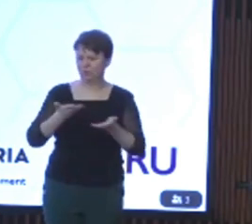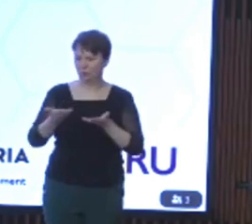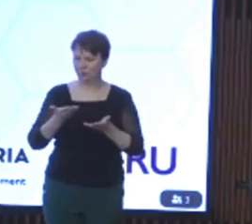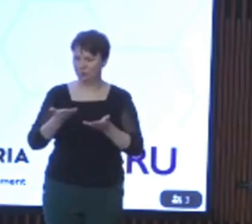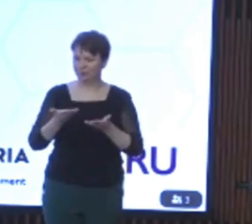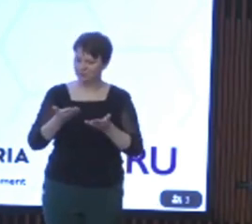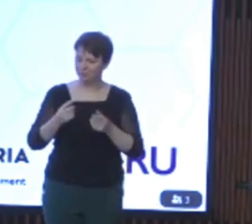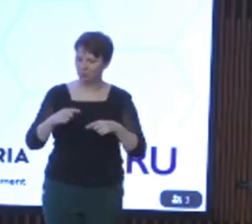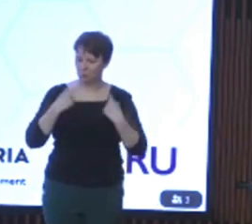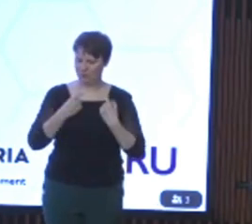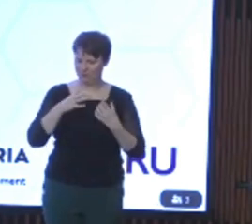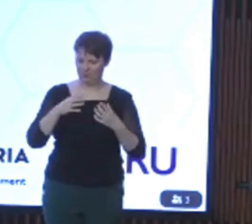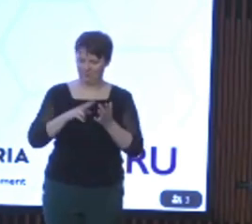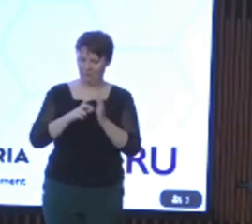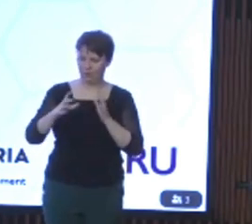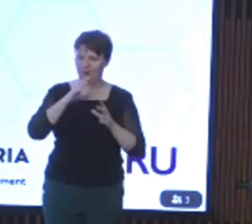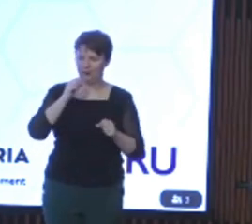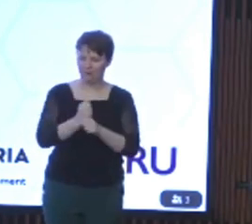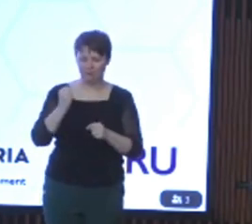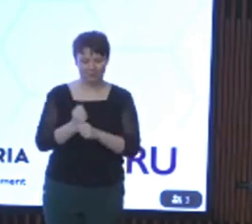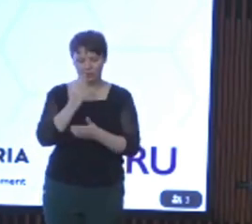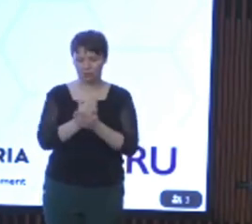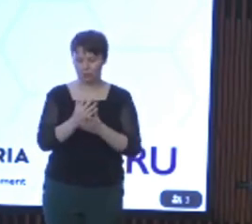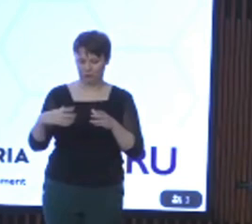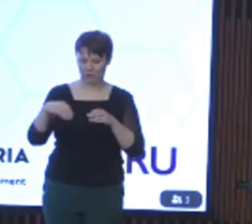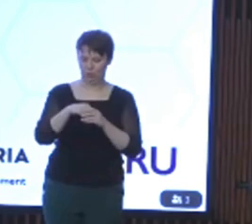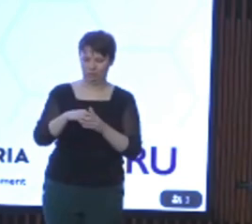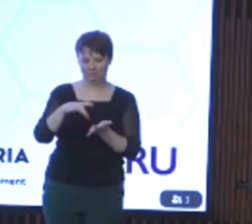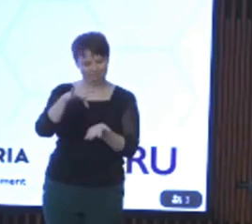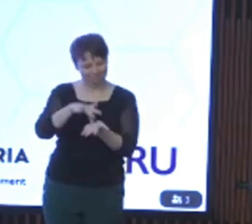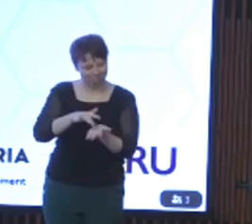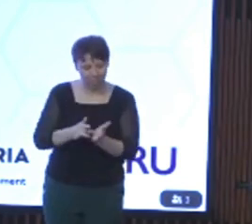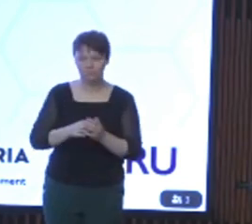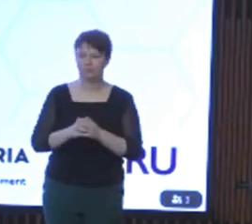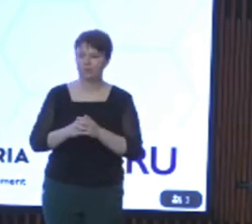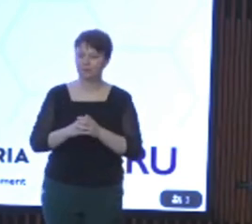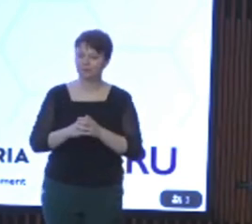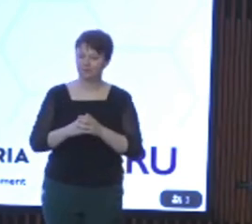business as usual. Another example is transport. The level crossing removal project has also aimed